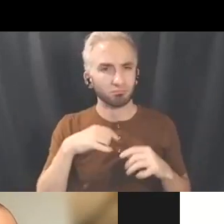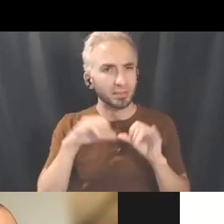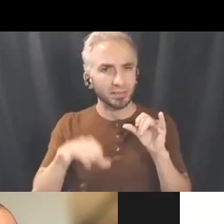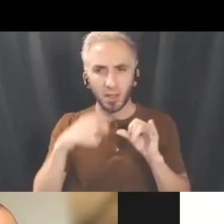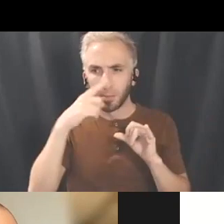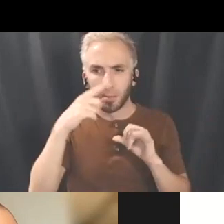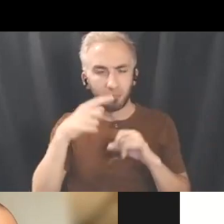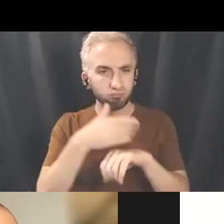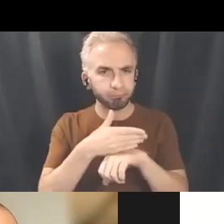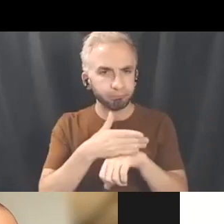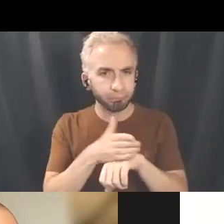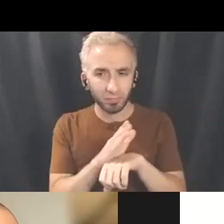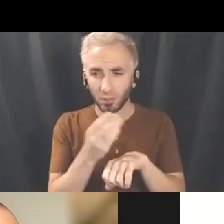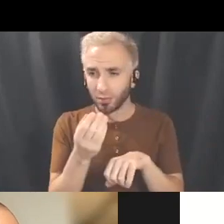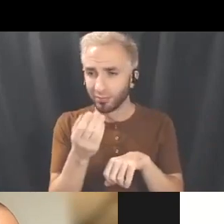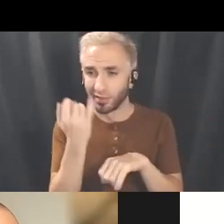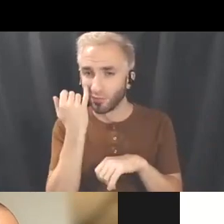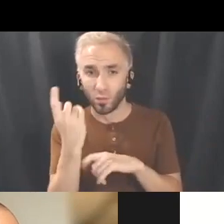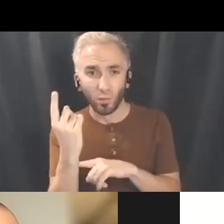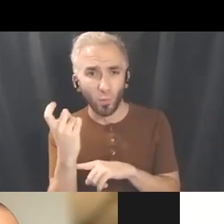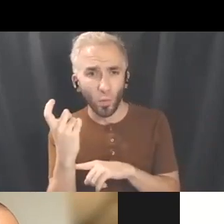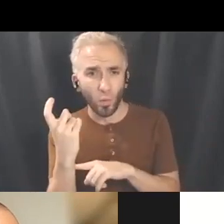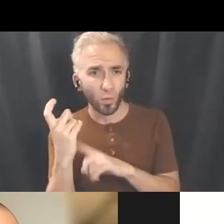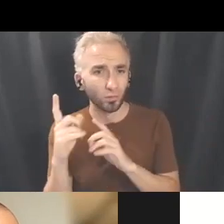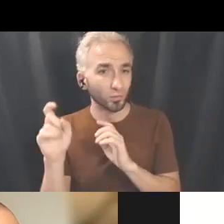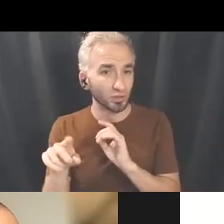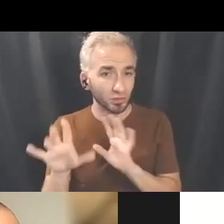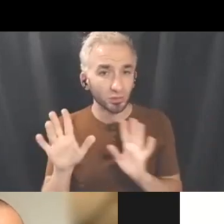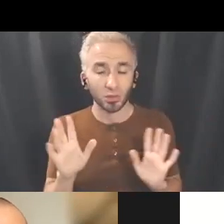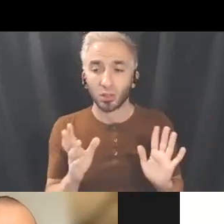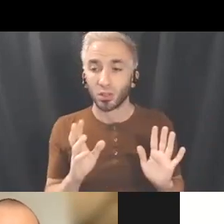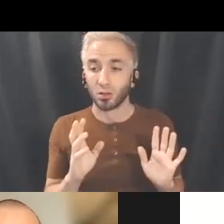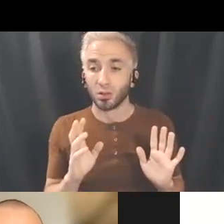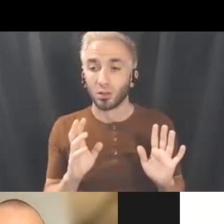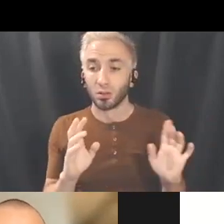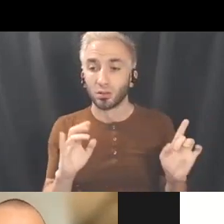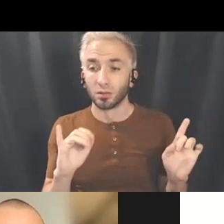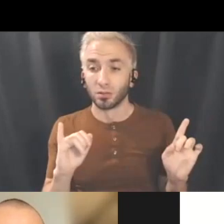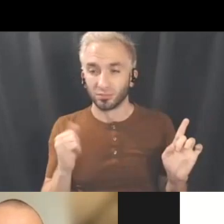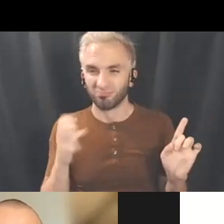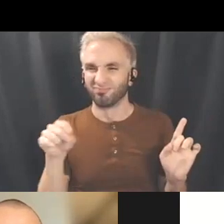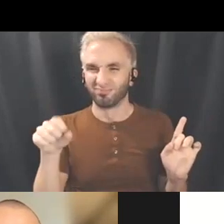There's just another question that's wrapping up, Jackson just has one more question which was: